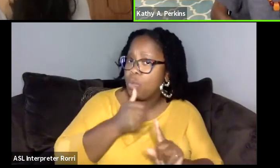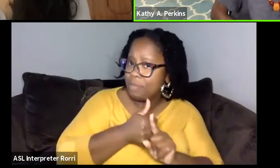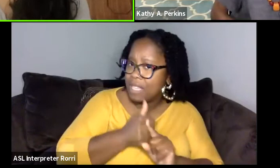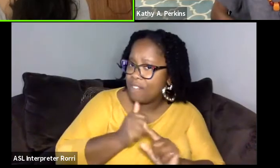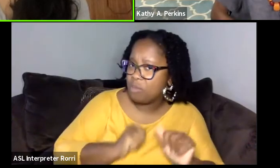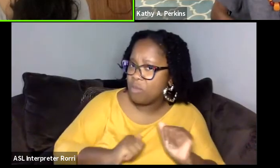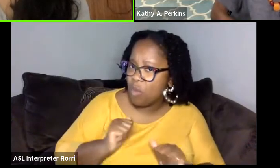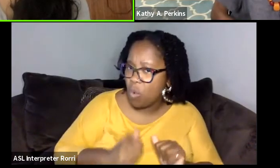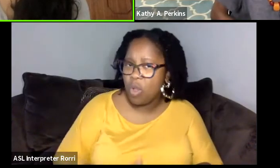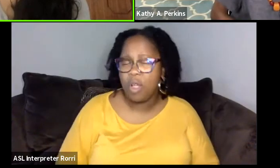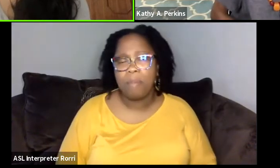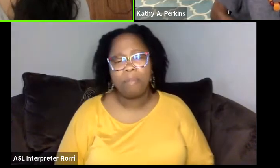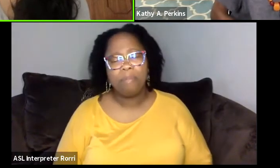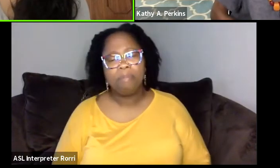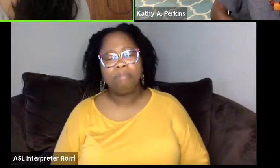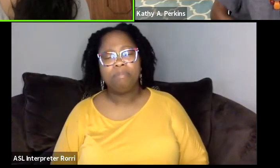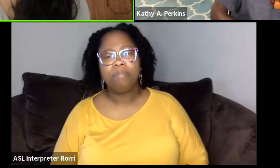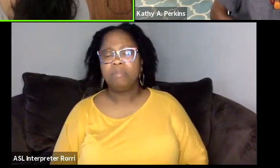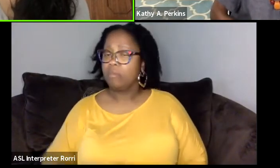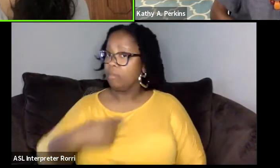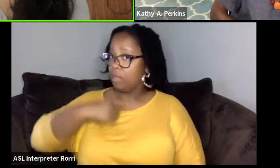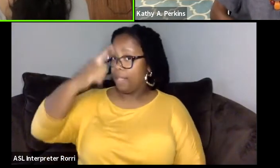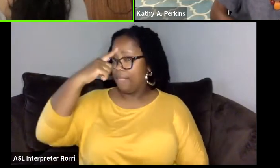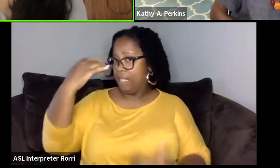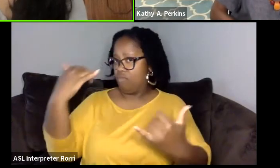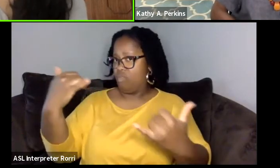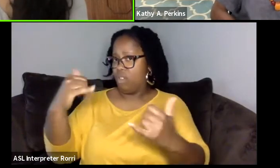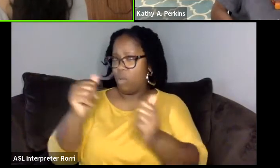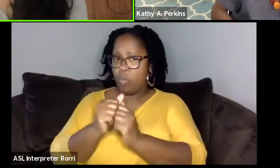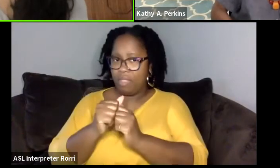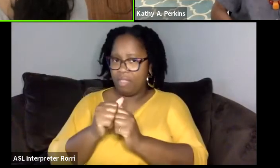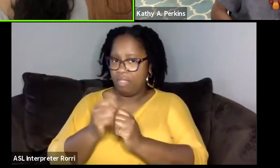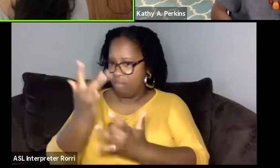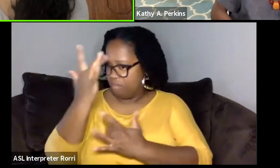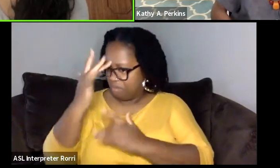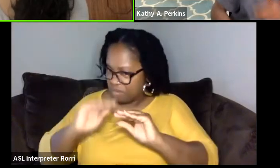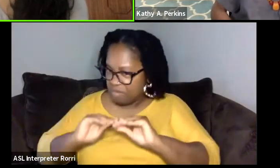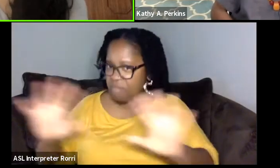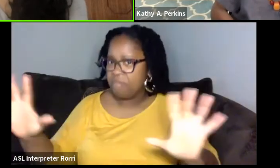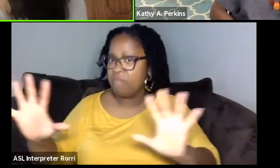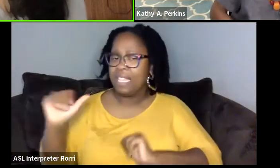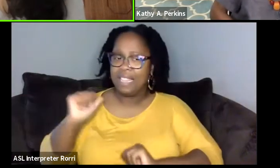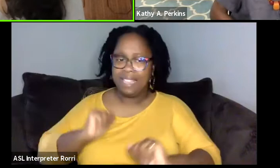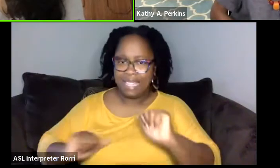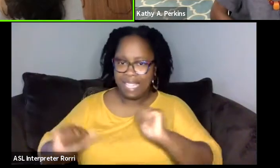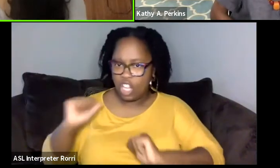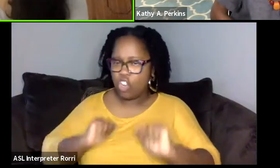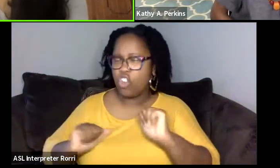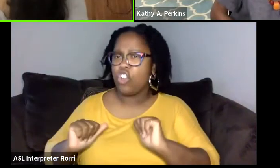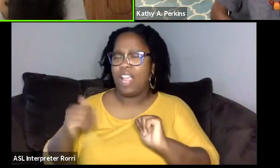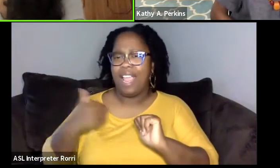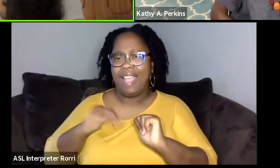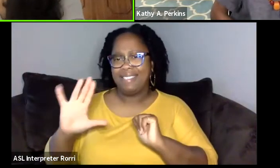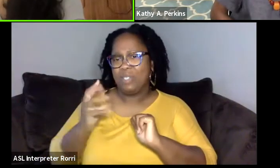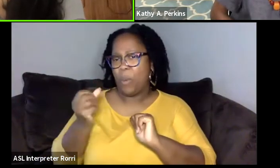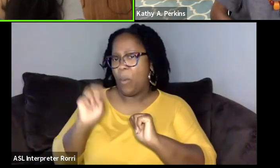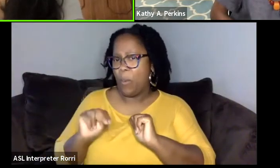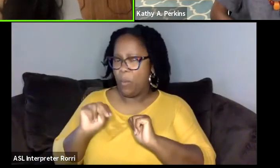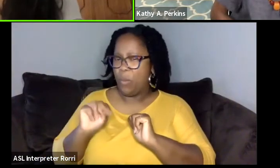And I think also with the pandemic at this moment, the idea of also theatre existing in its own form in the same way that it did